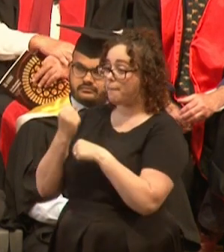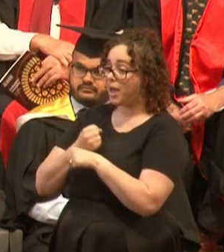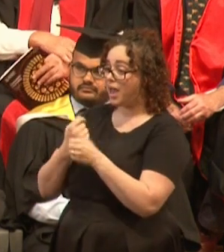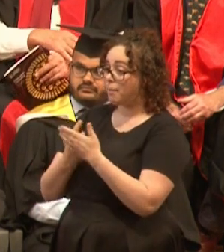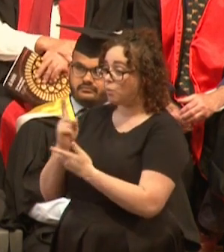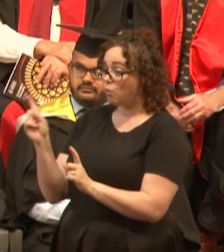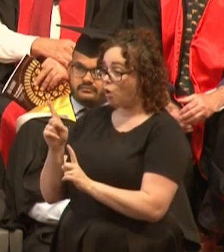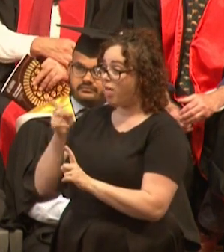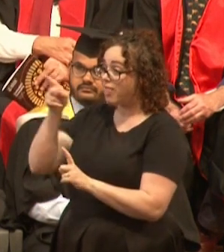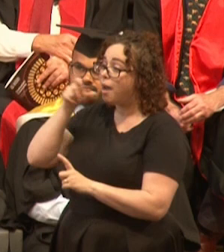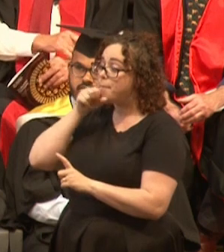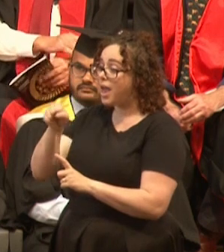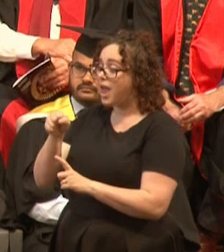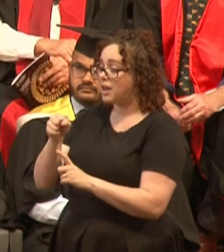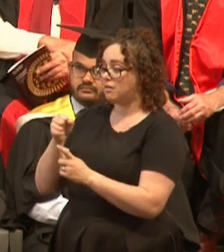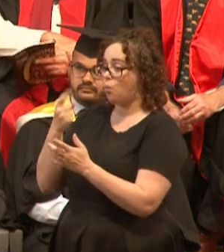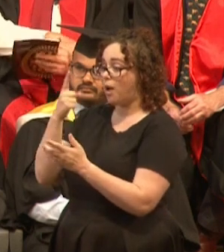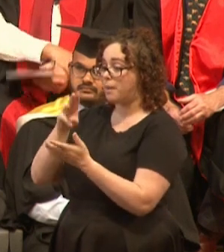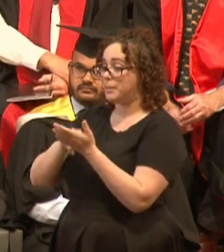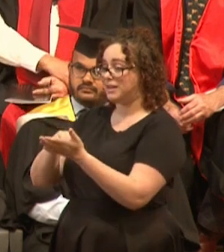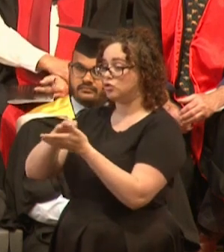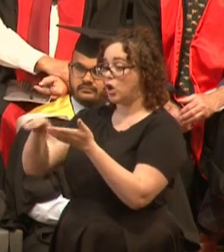and he is now my stepfather, basically.